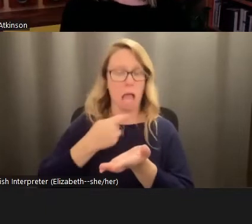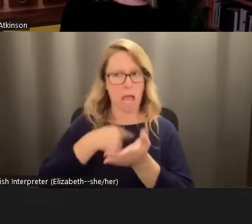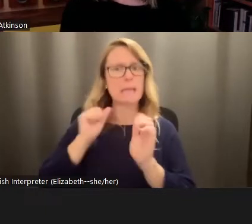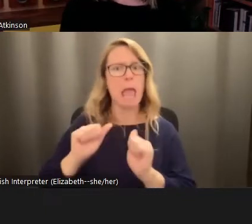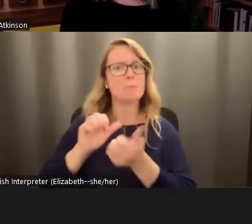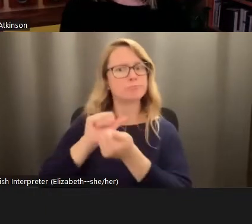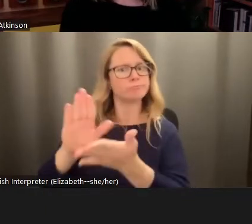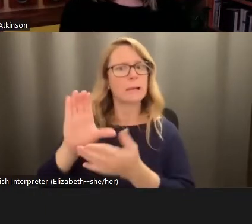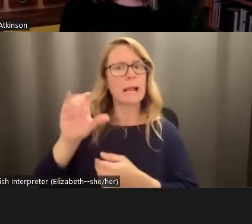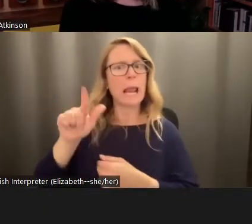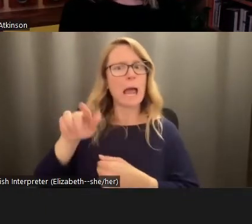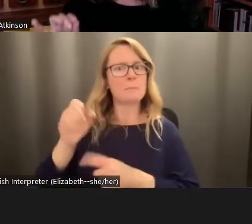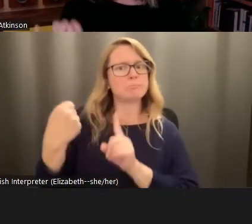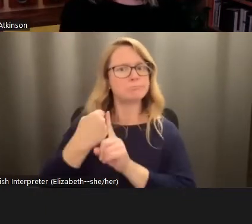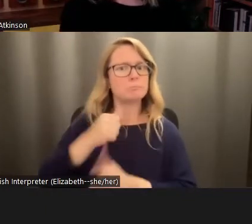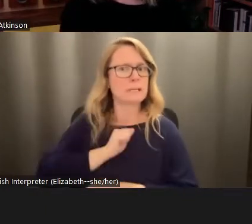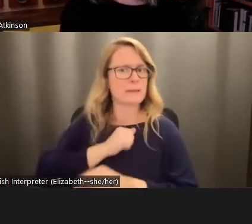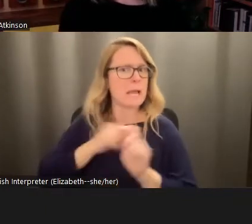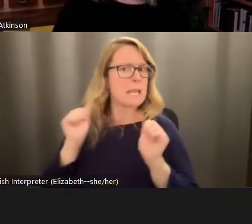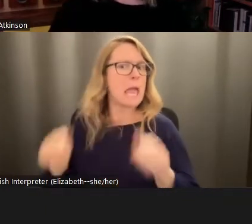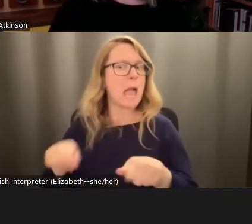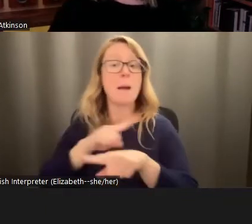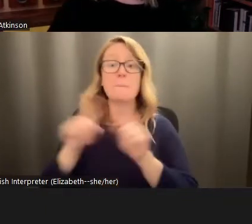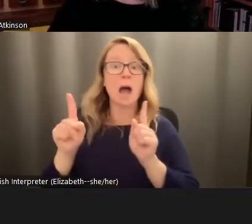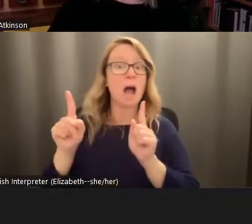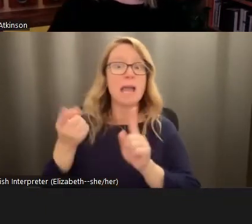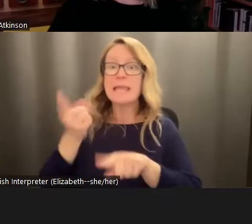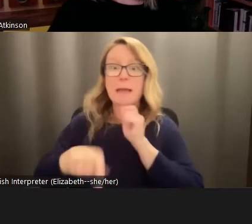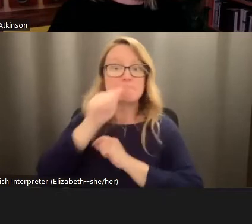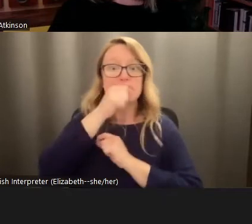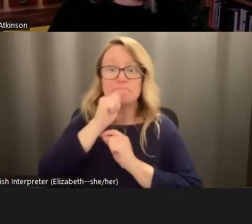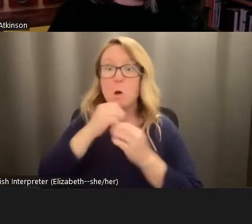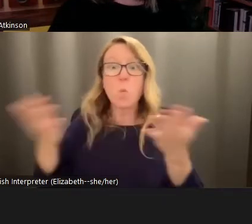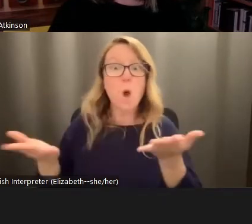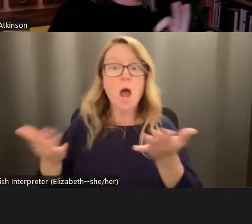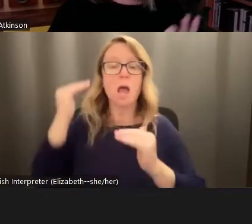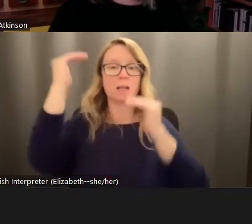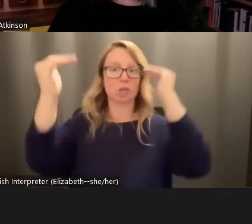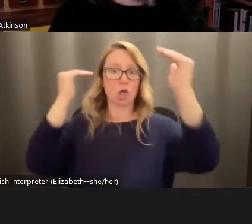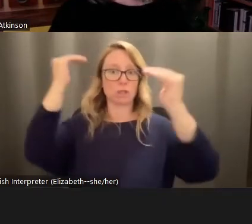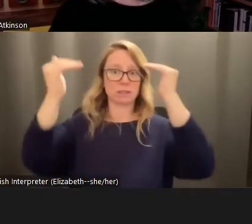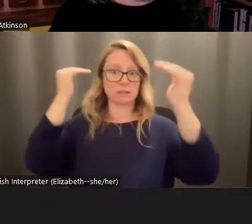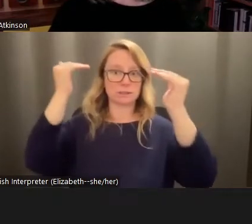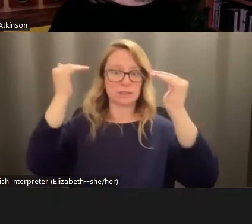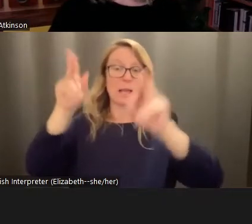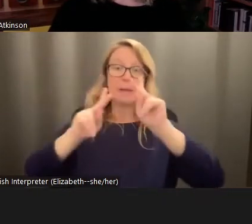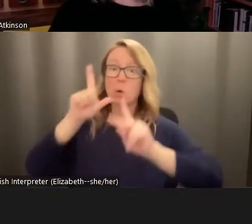impacts themselves. But what made it unbearable, was that adults, the very people who are supposed to be protecting them